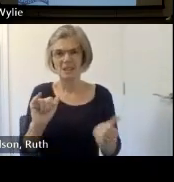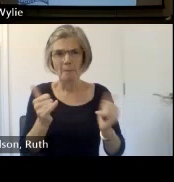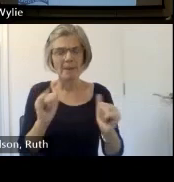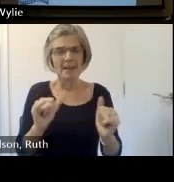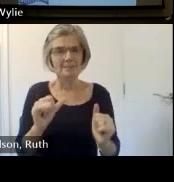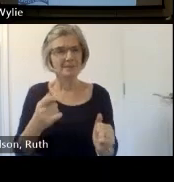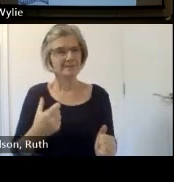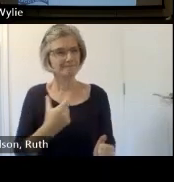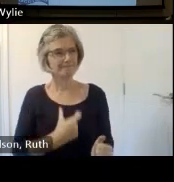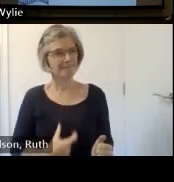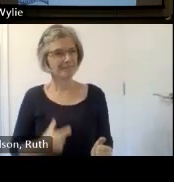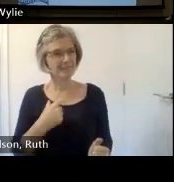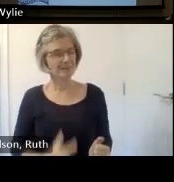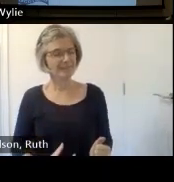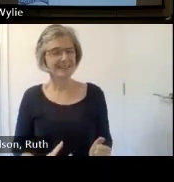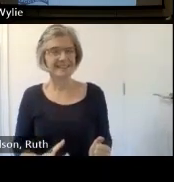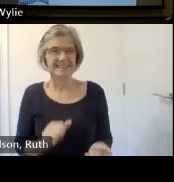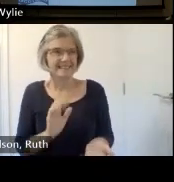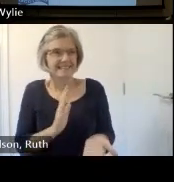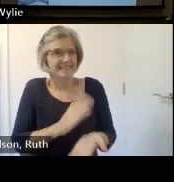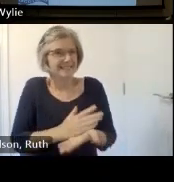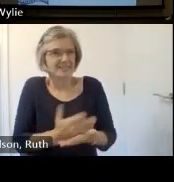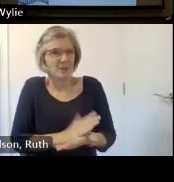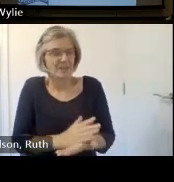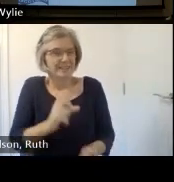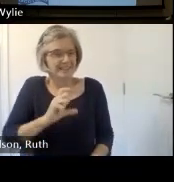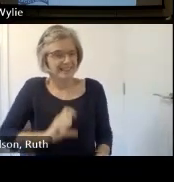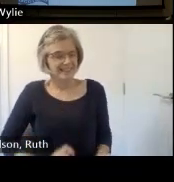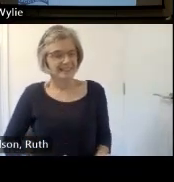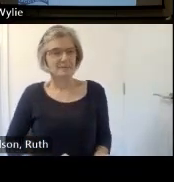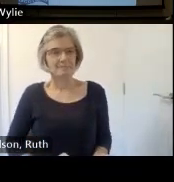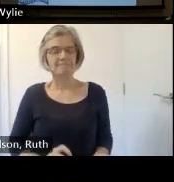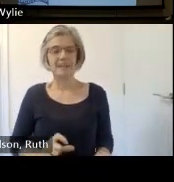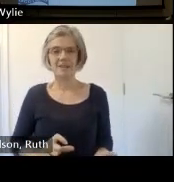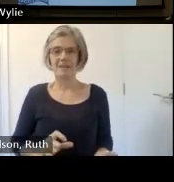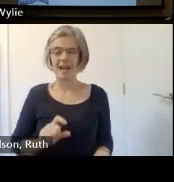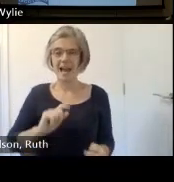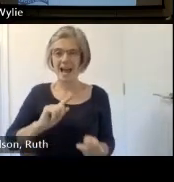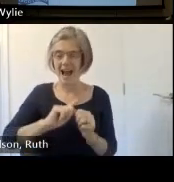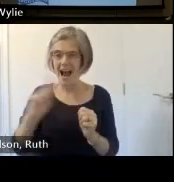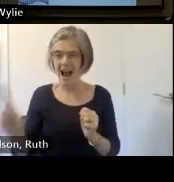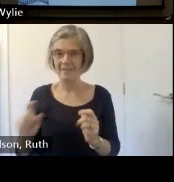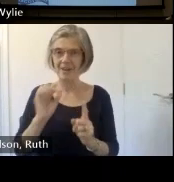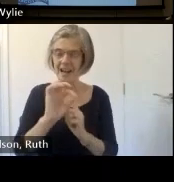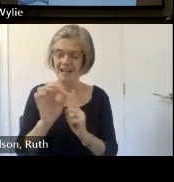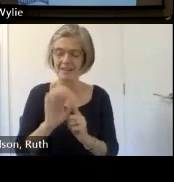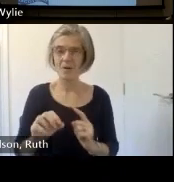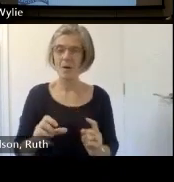reaffirmed having that new understanding and appreciation of your own community it changes